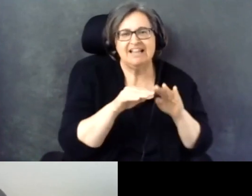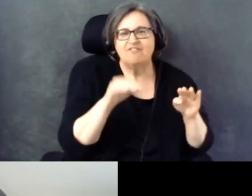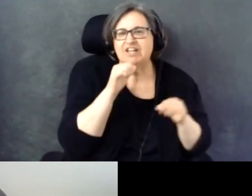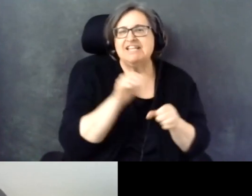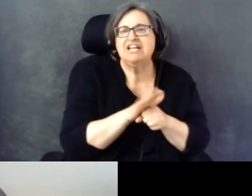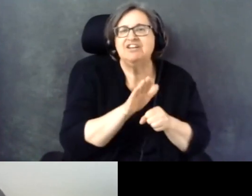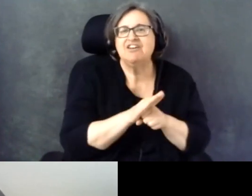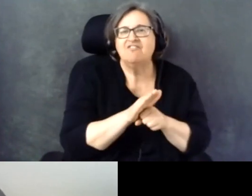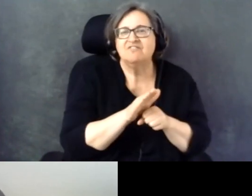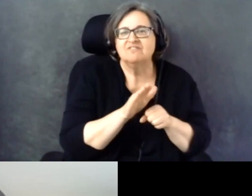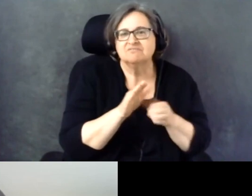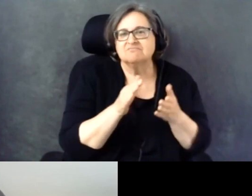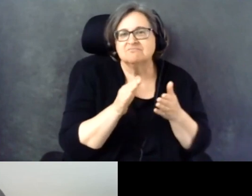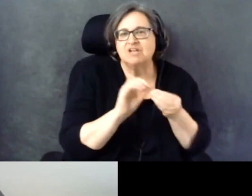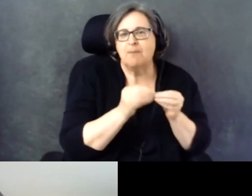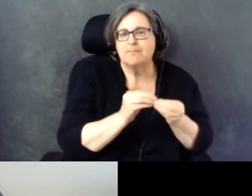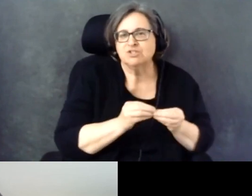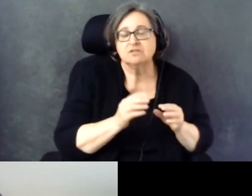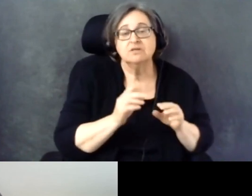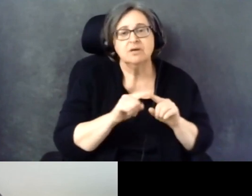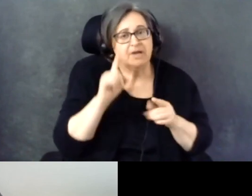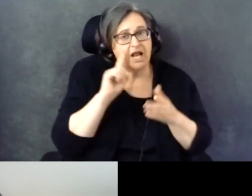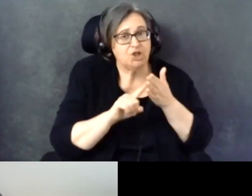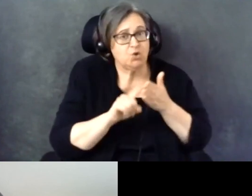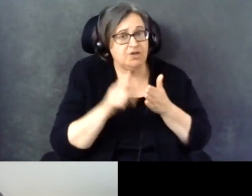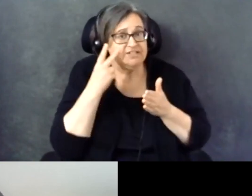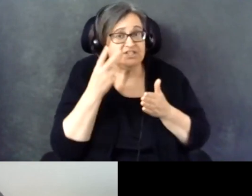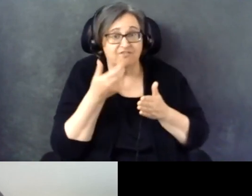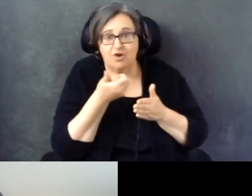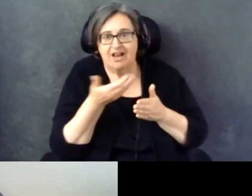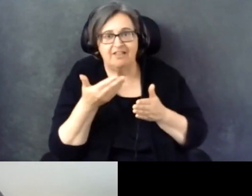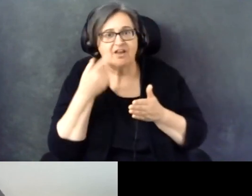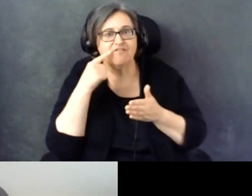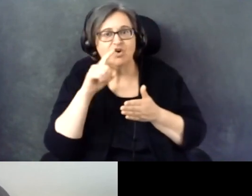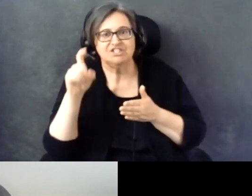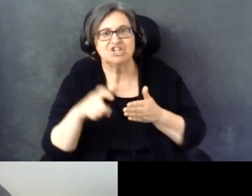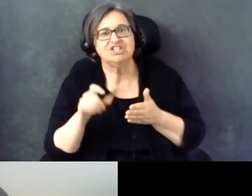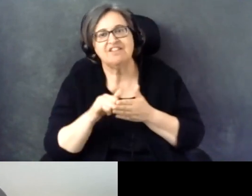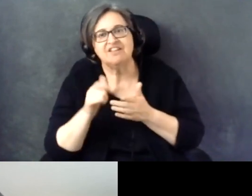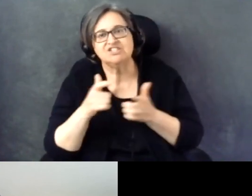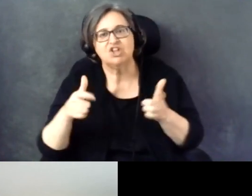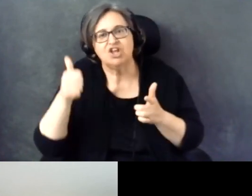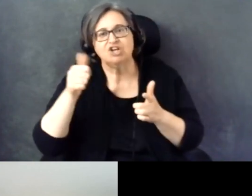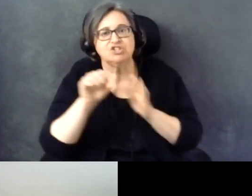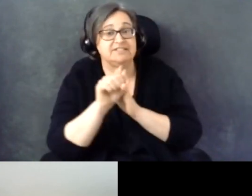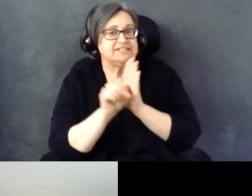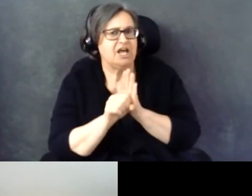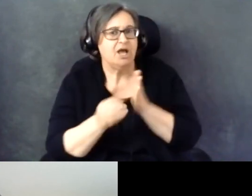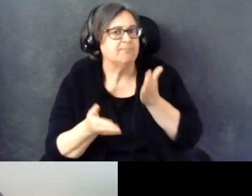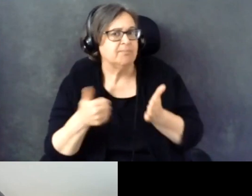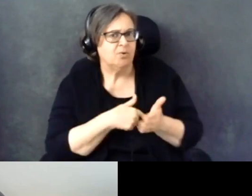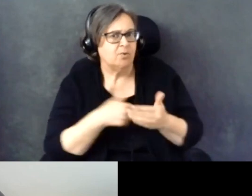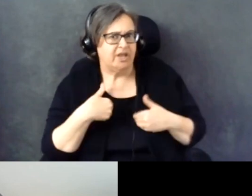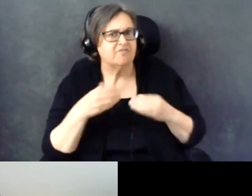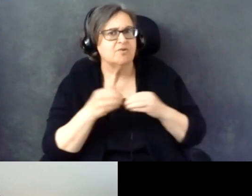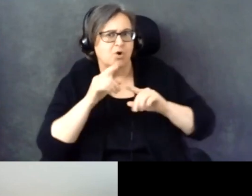But I'll look into that to see if there's anything for Texas, given that's a larger state and we may have had respondents from it.